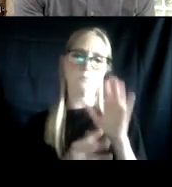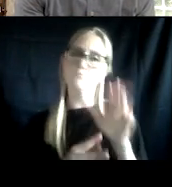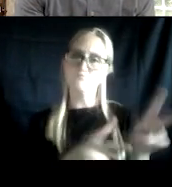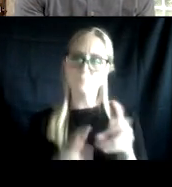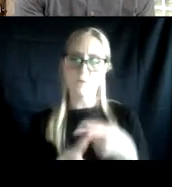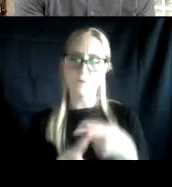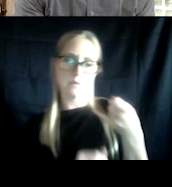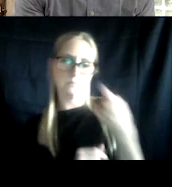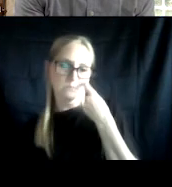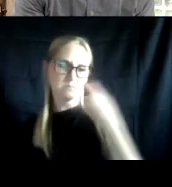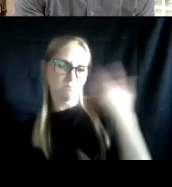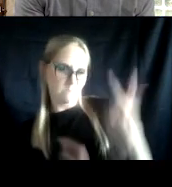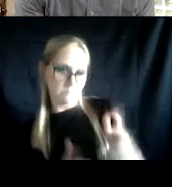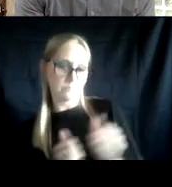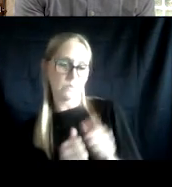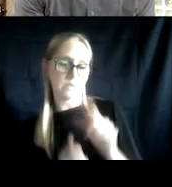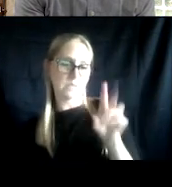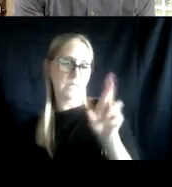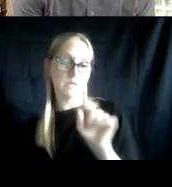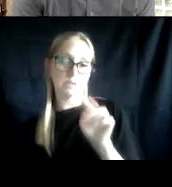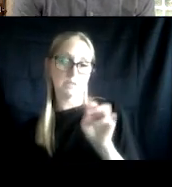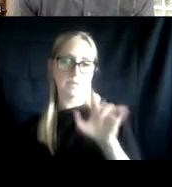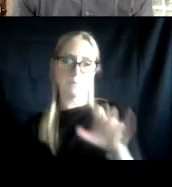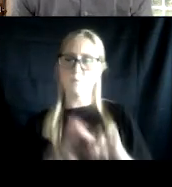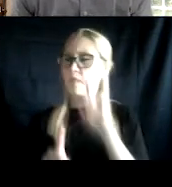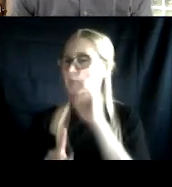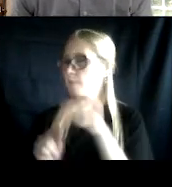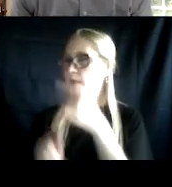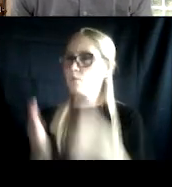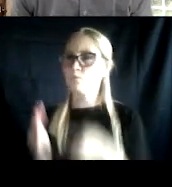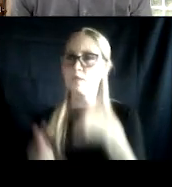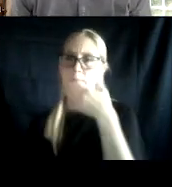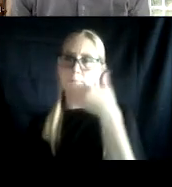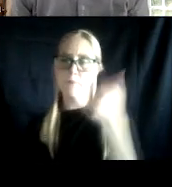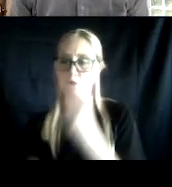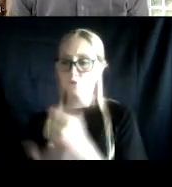And what I like to have us think about is when we think about what's the best treatment, I always like to say, well, what treatment